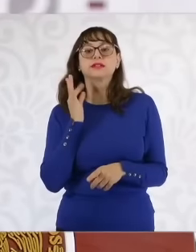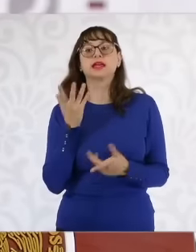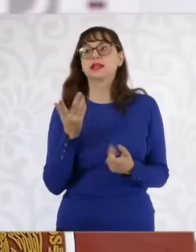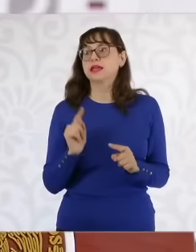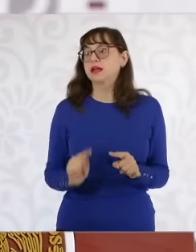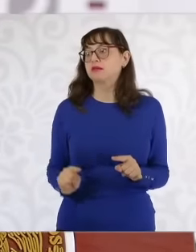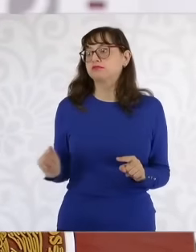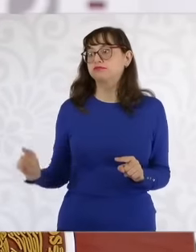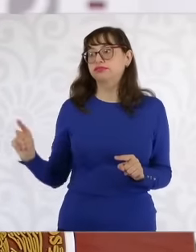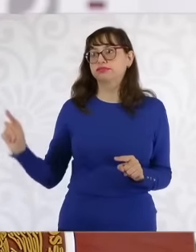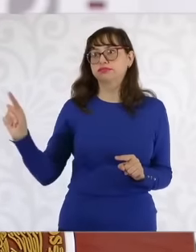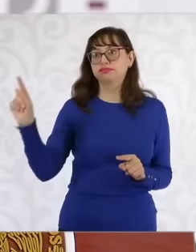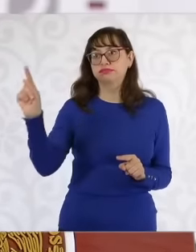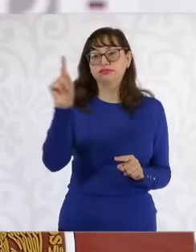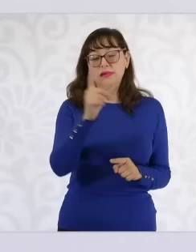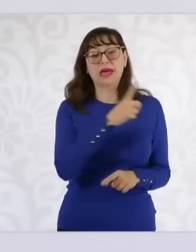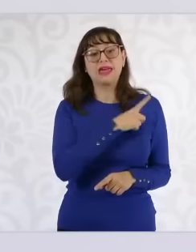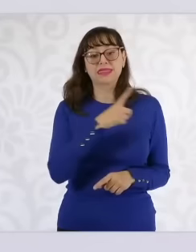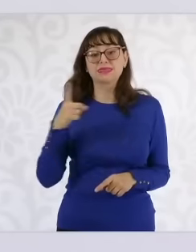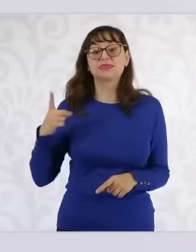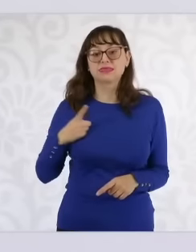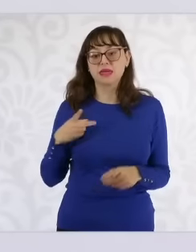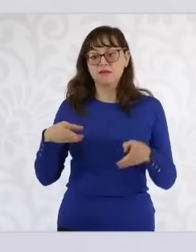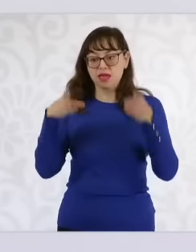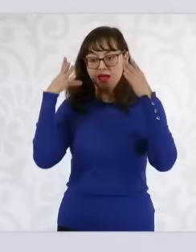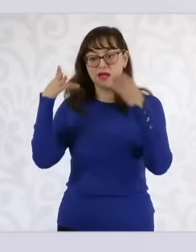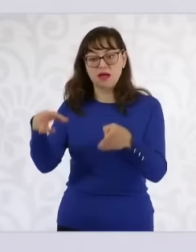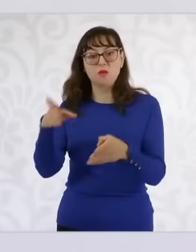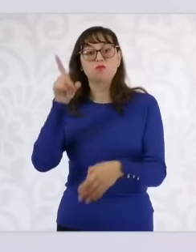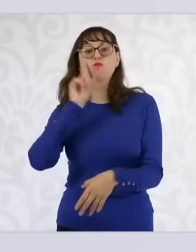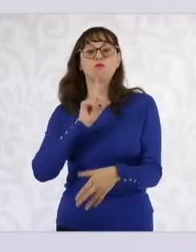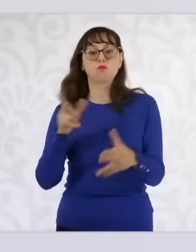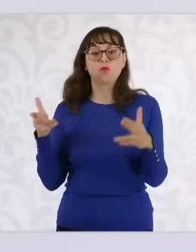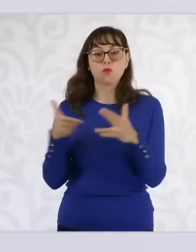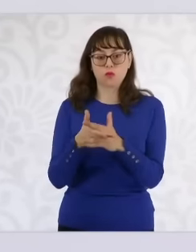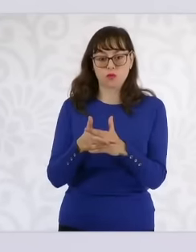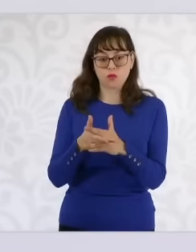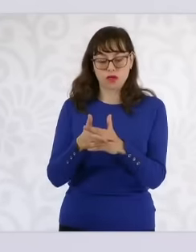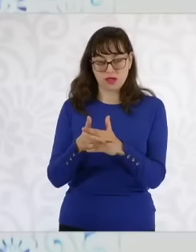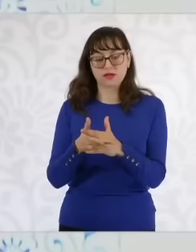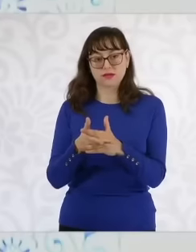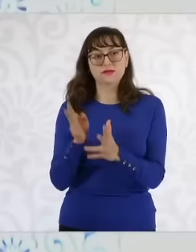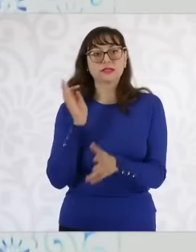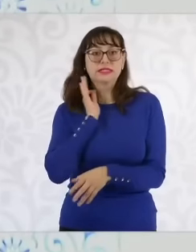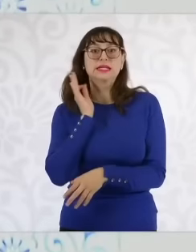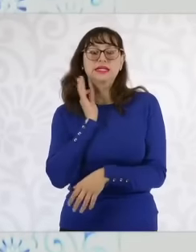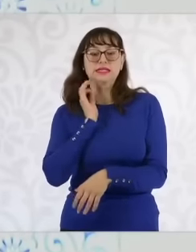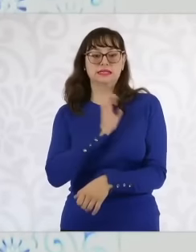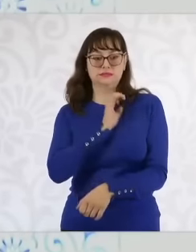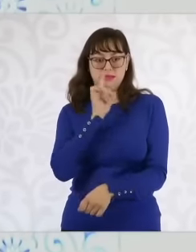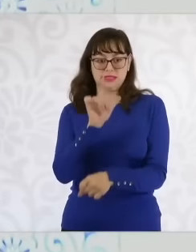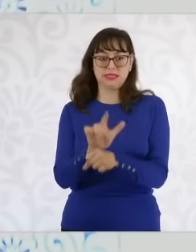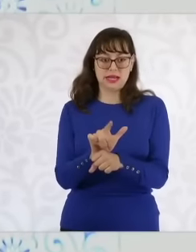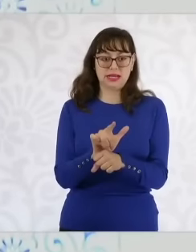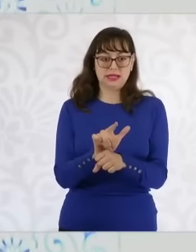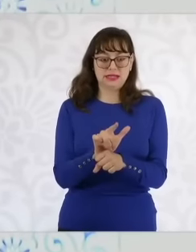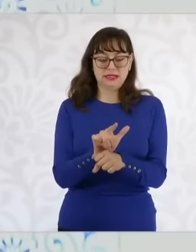There is a prosecutor's office specialized in feminicides. The prosecutor's offices specialized in feminicides